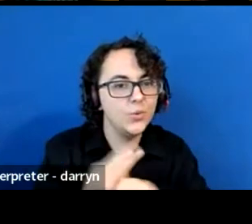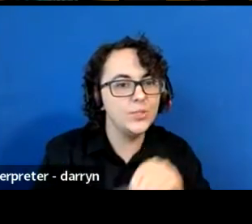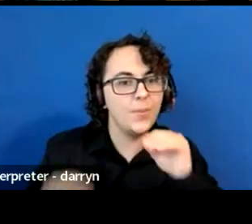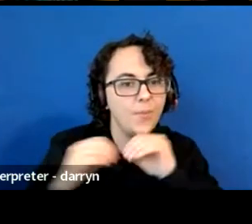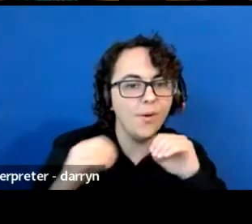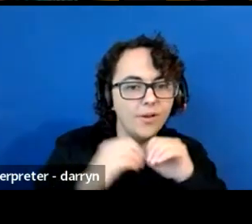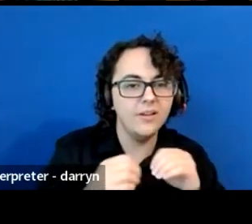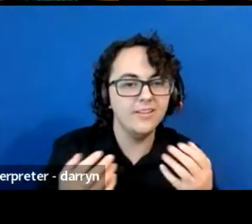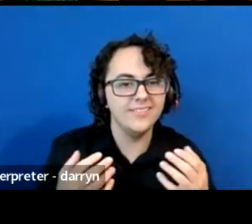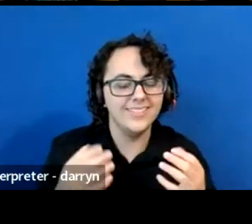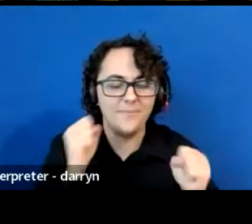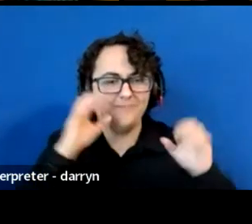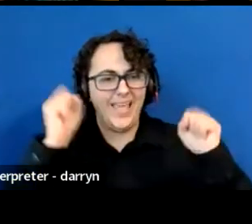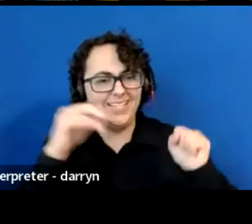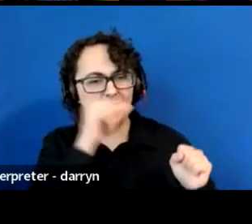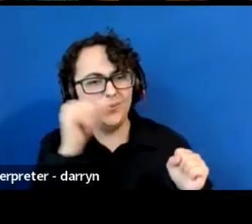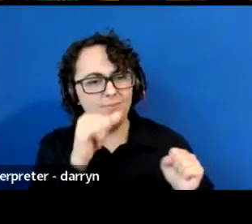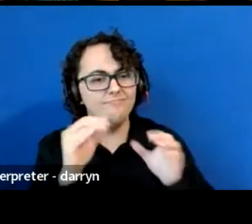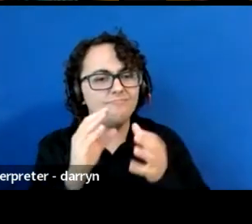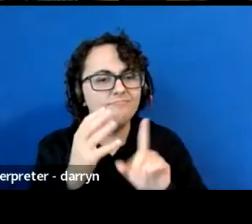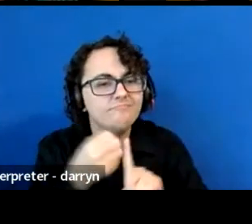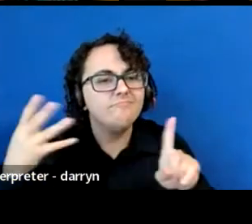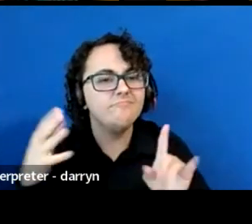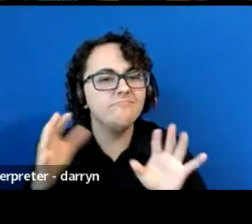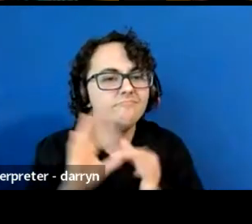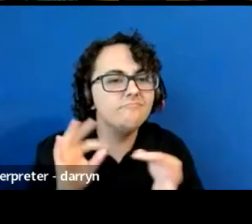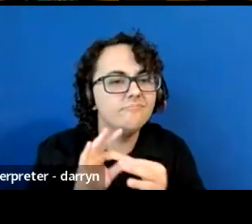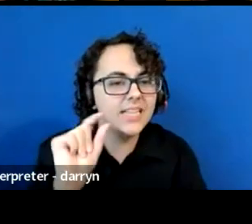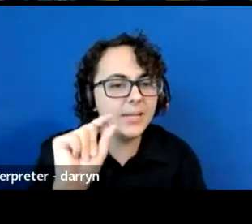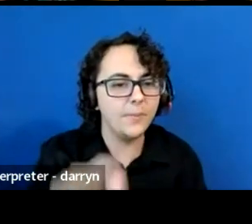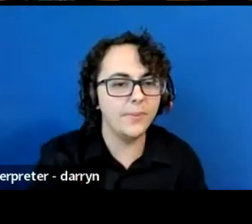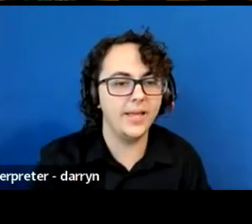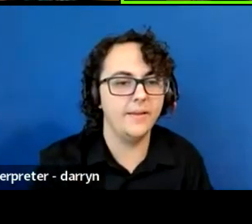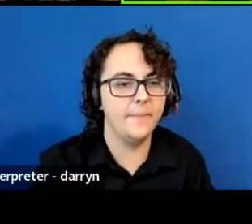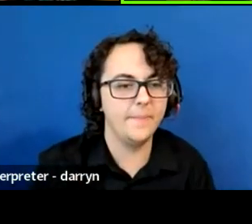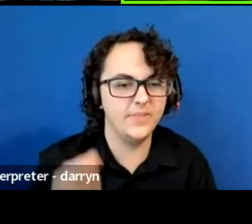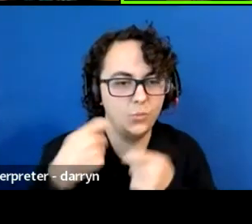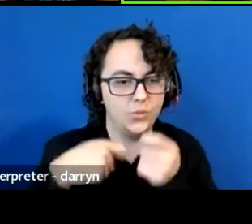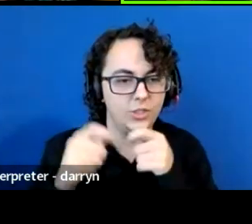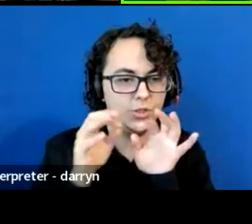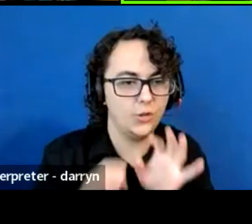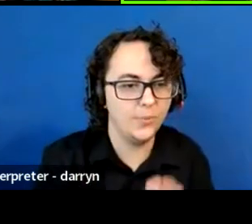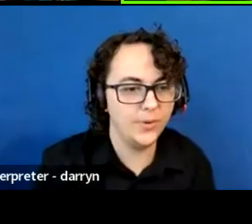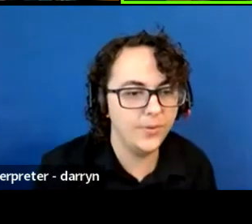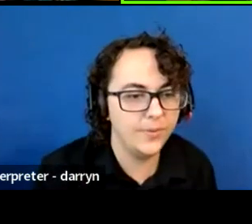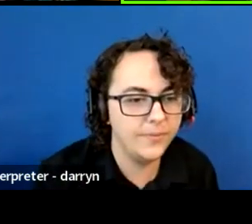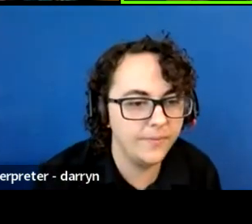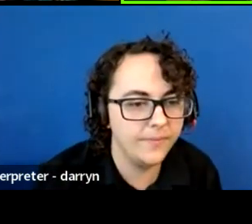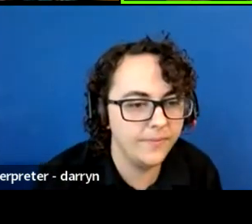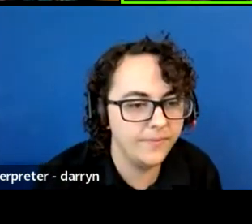Could you just talk a little bit about that? Yeah, over the last 12 years now,